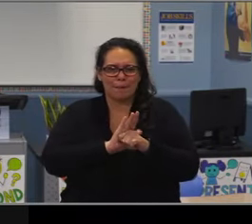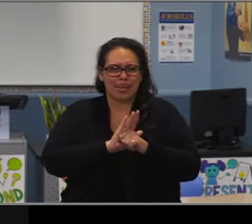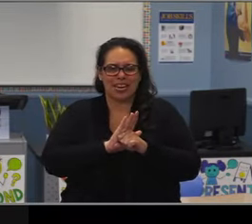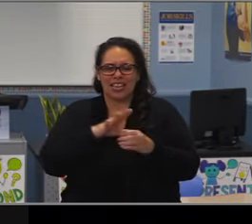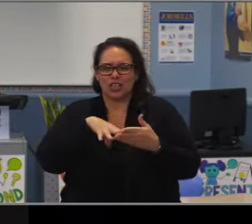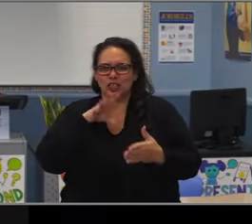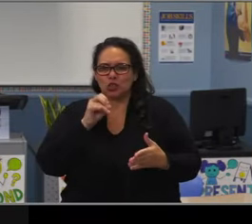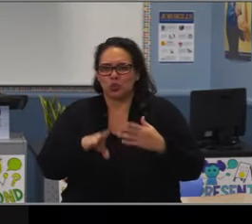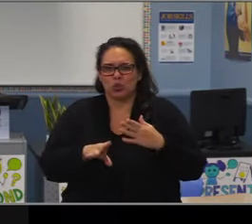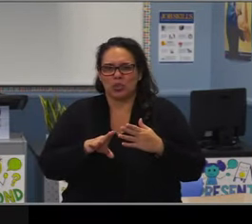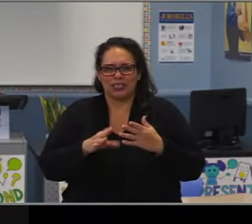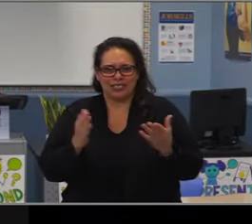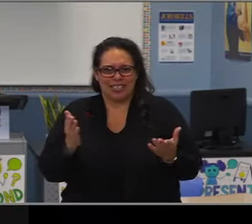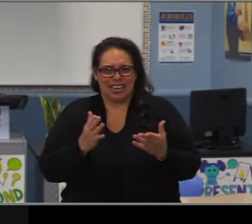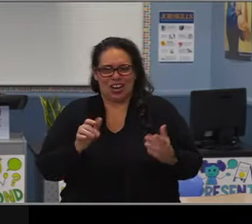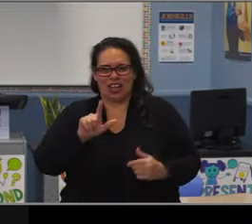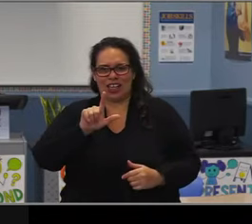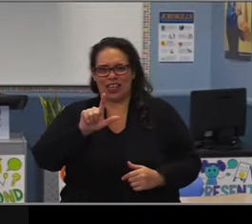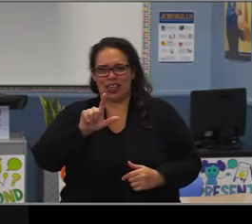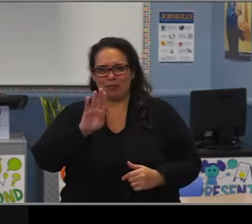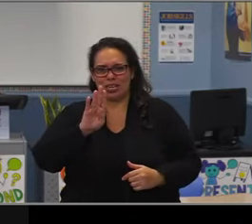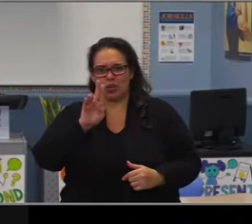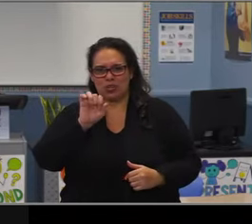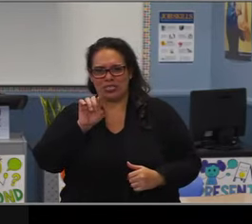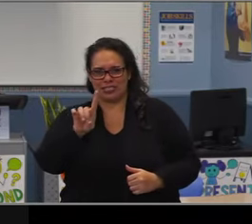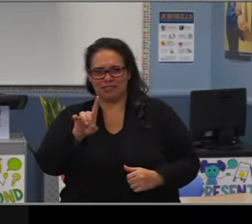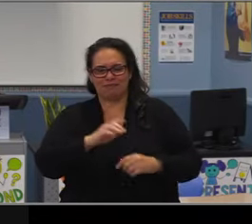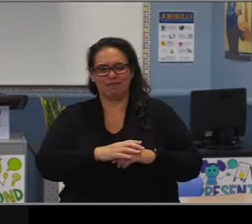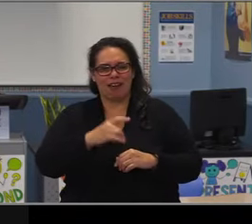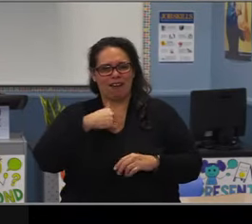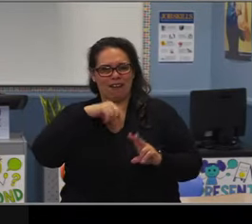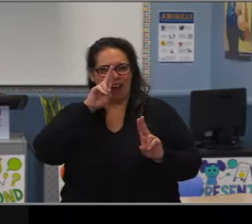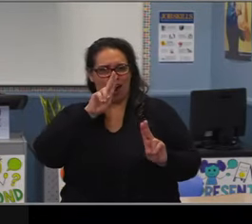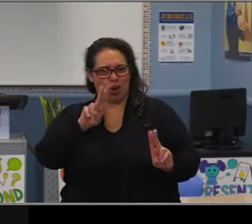I wanna thank you for all the small ways that people don't know about,